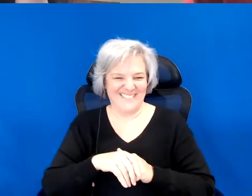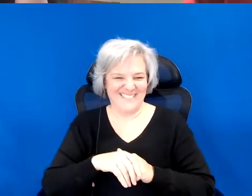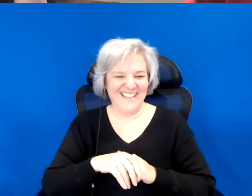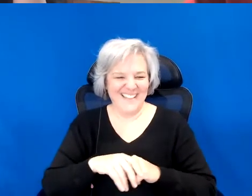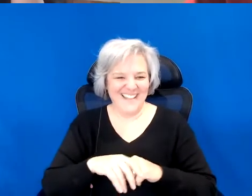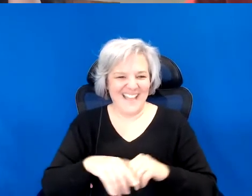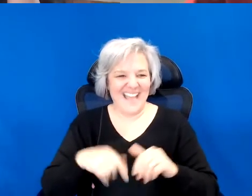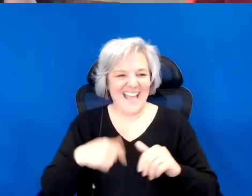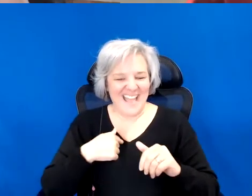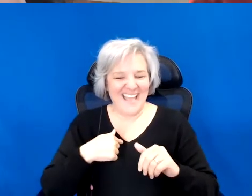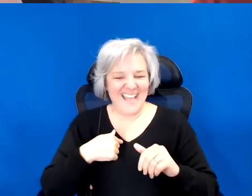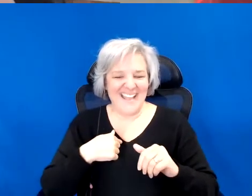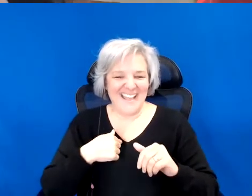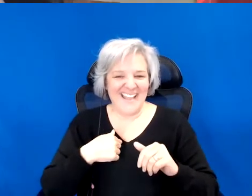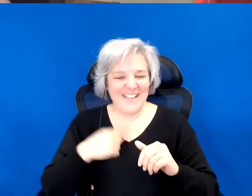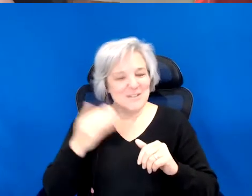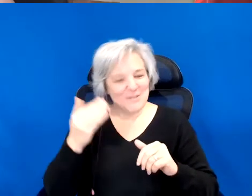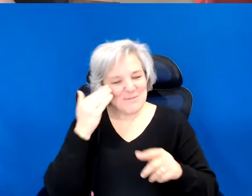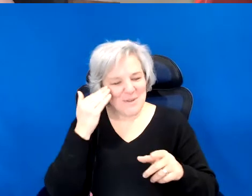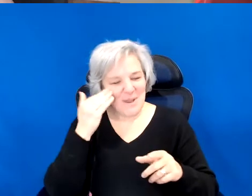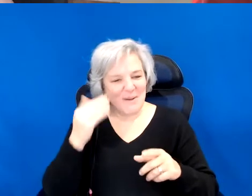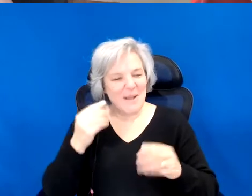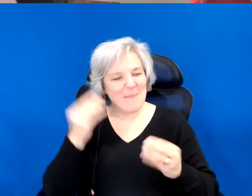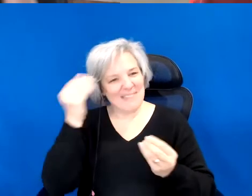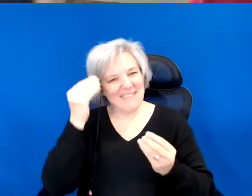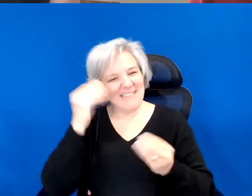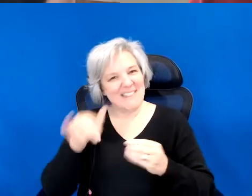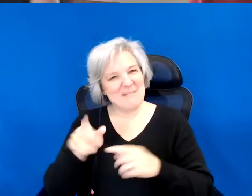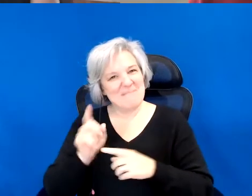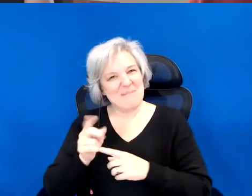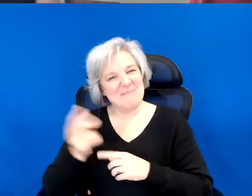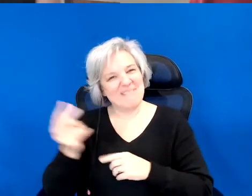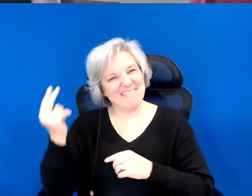And as you know, I've been thinking at that moment, which is what I think is the moment